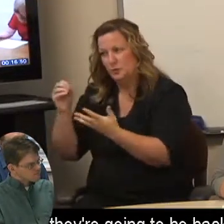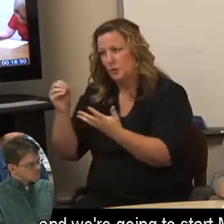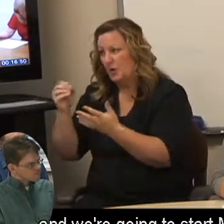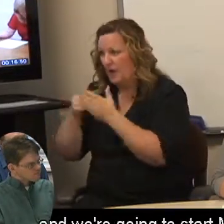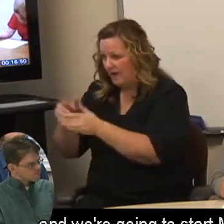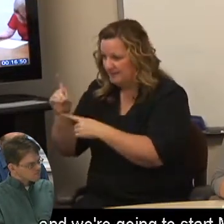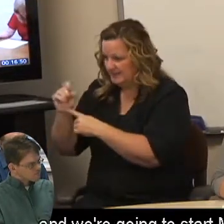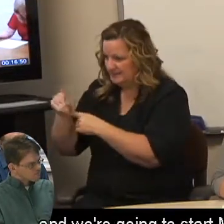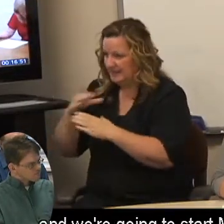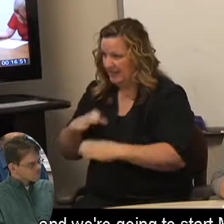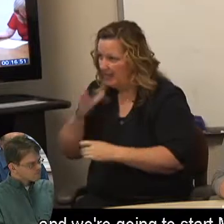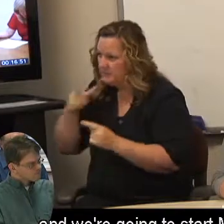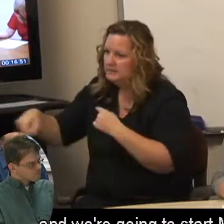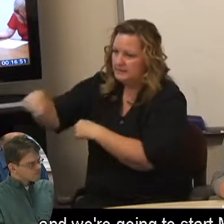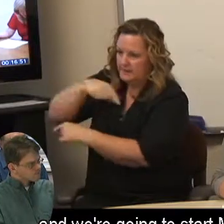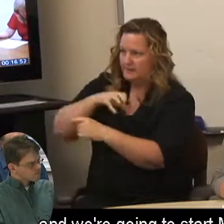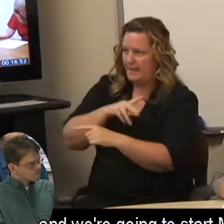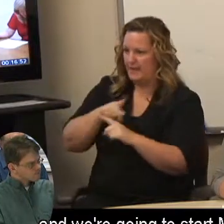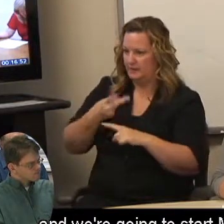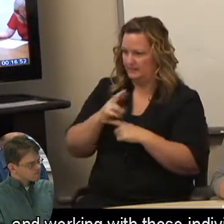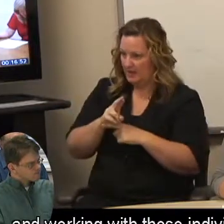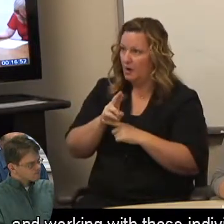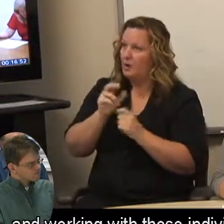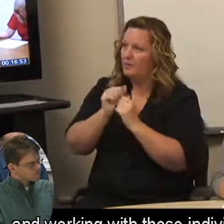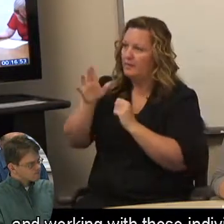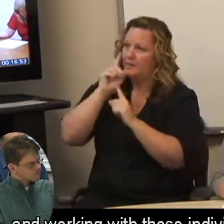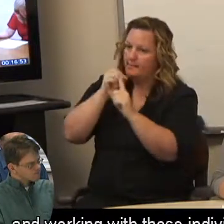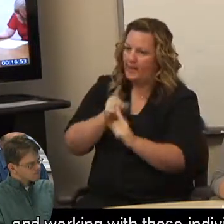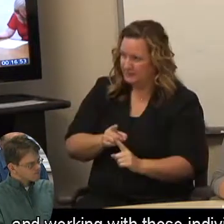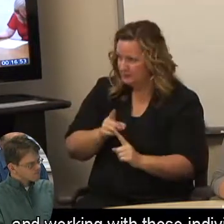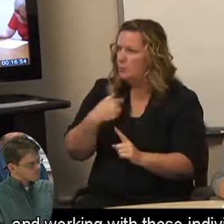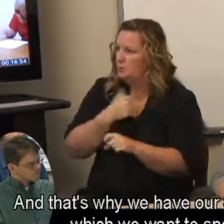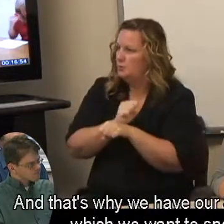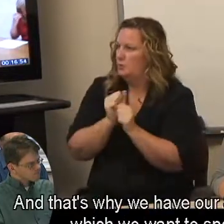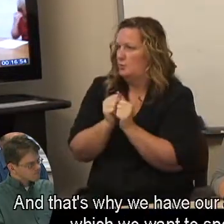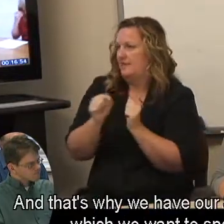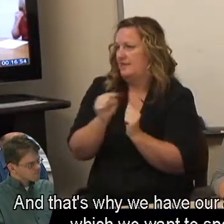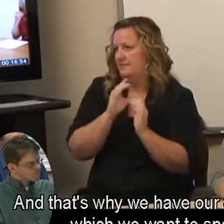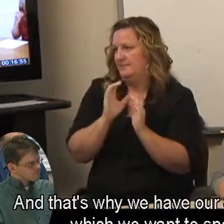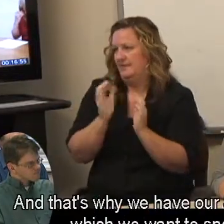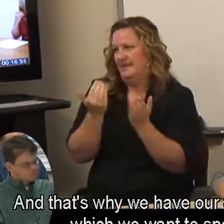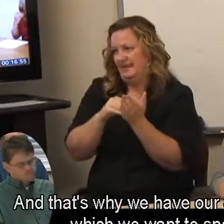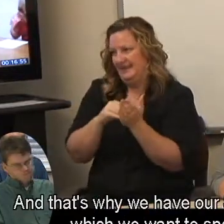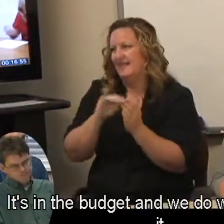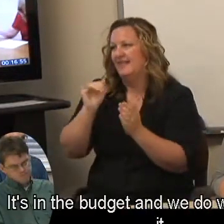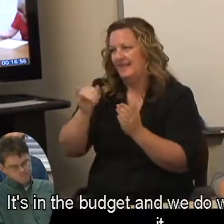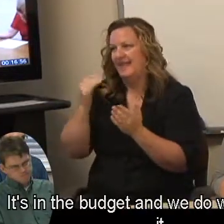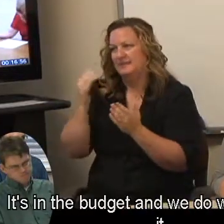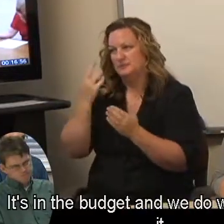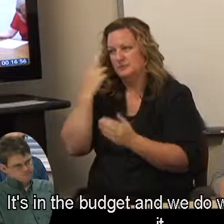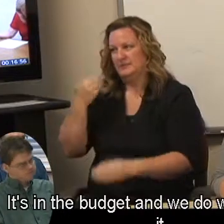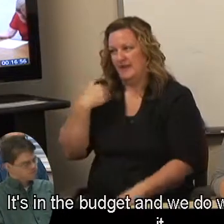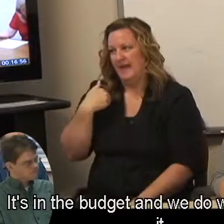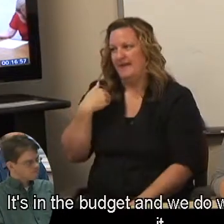and we're going to start Milestone and working with those individuals again. And that's why we have our S.E. money, which we want to spend. It's in the budget and we do want to spend it.